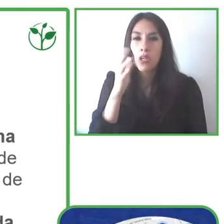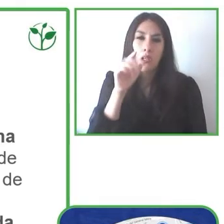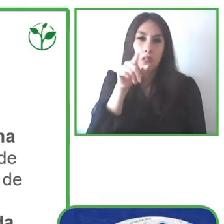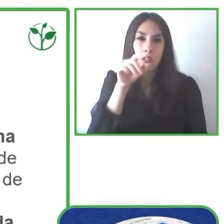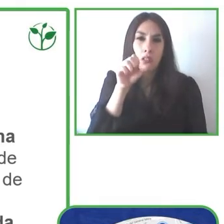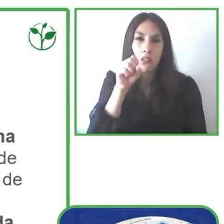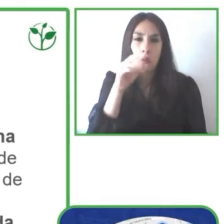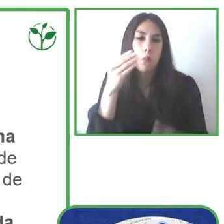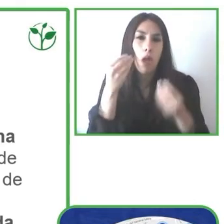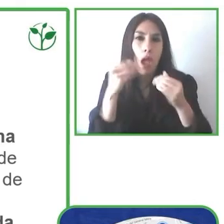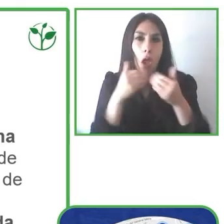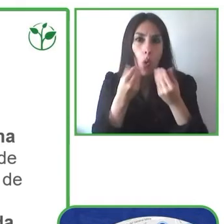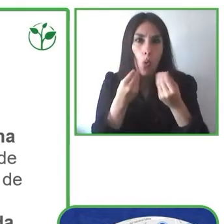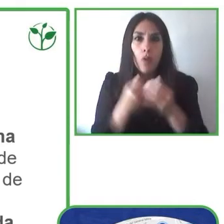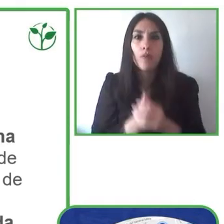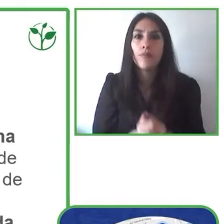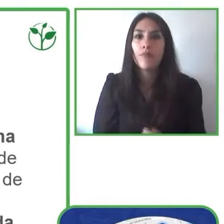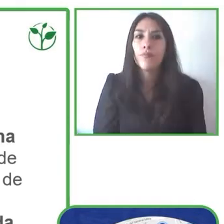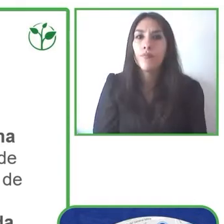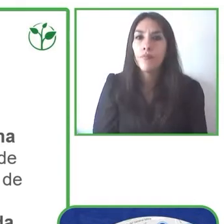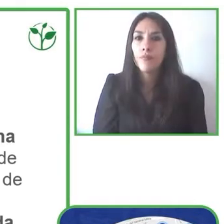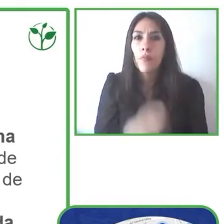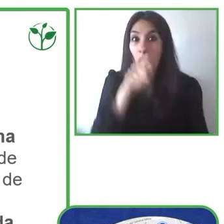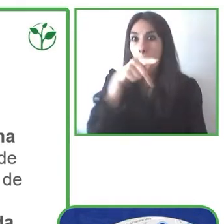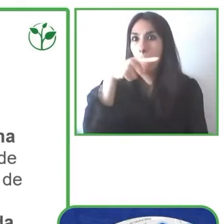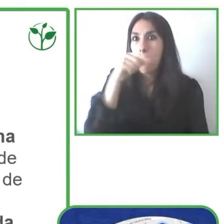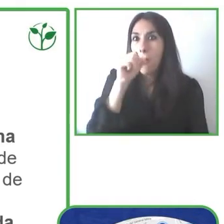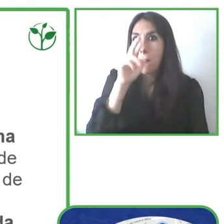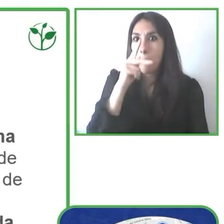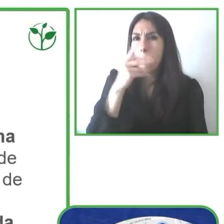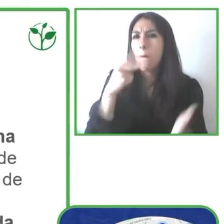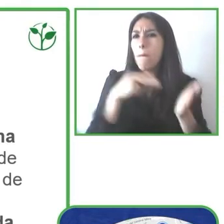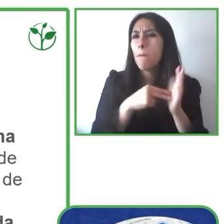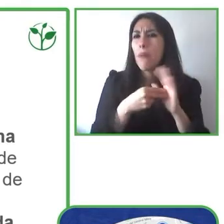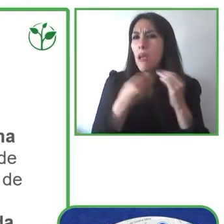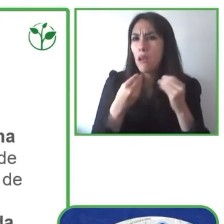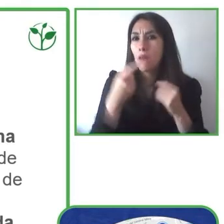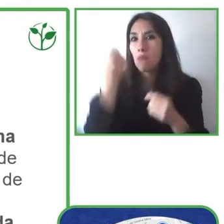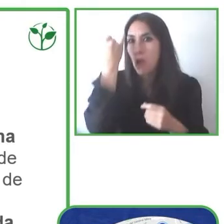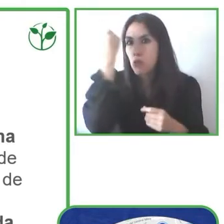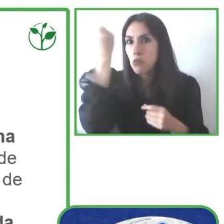And so, there was a series of local initiatives that tried to